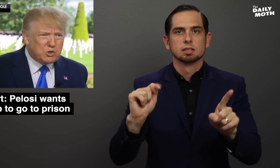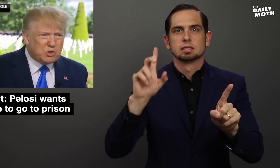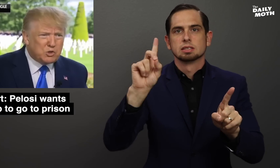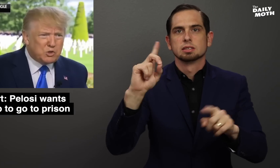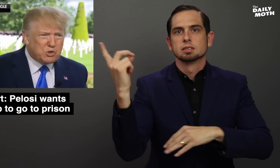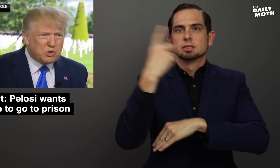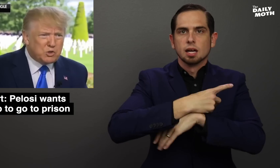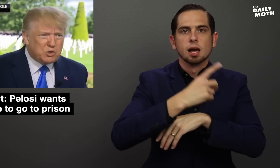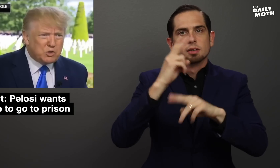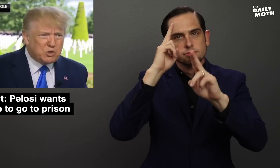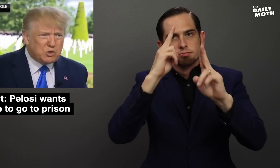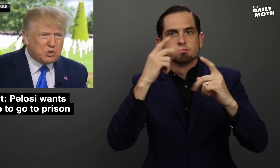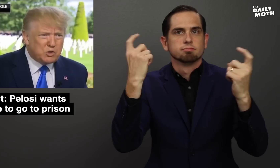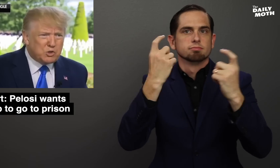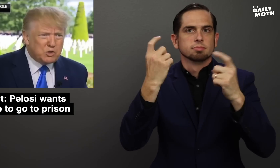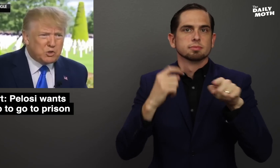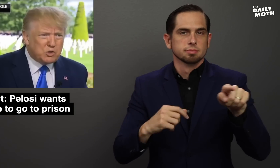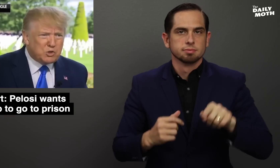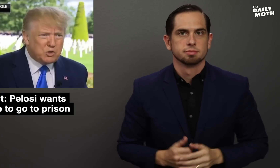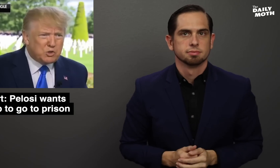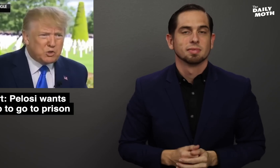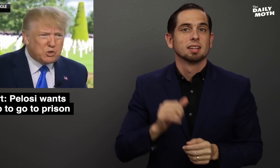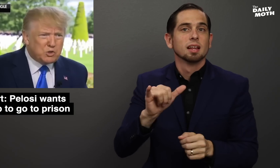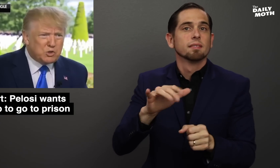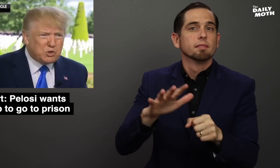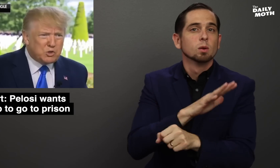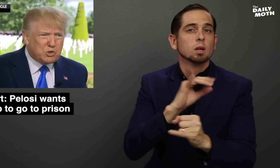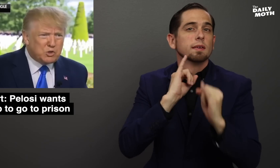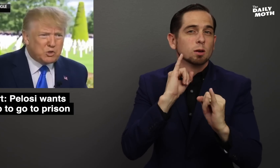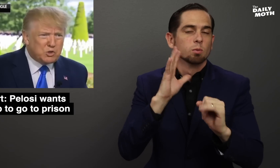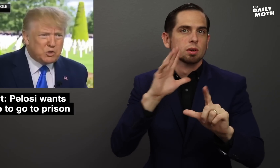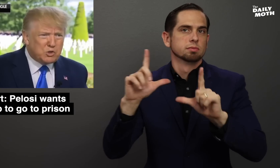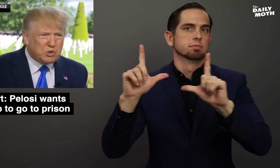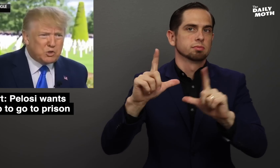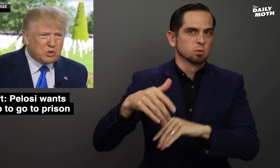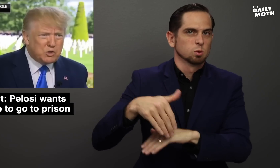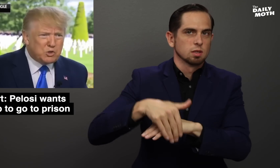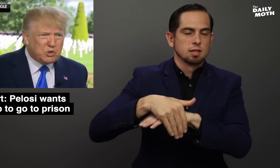the D-Day ceremonies. The full interview will be aired tonight.